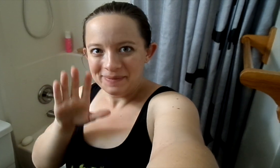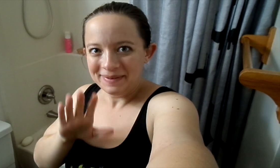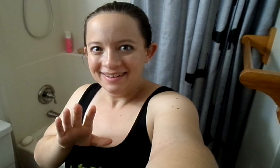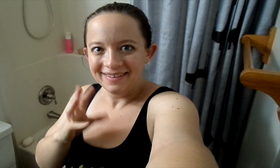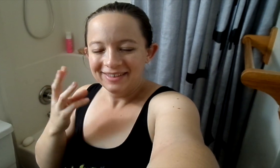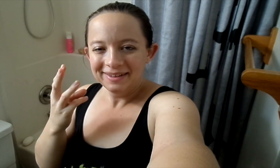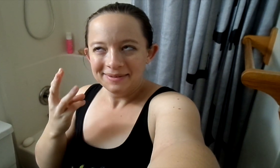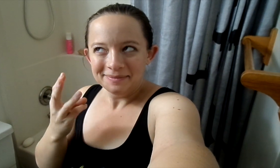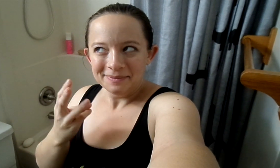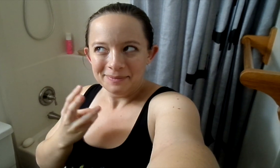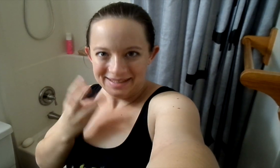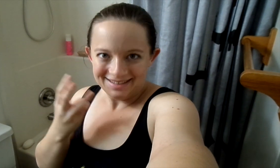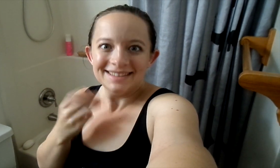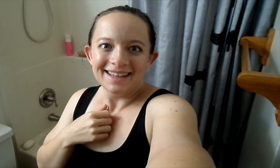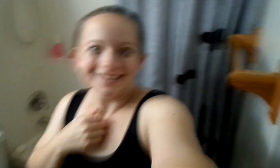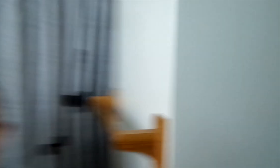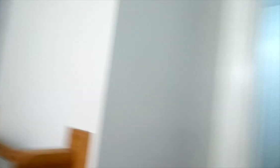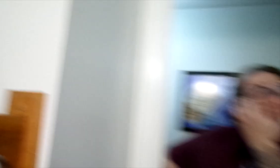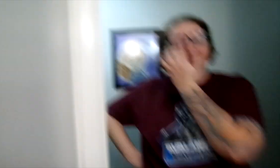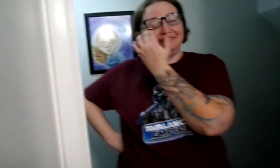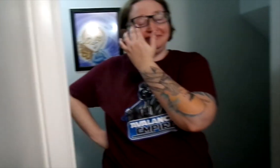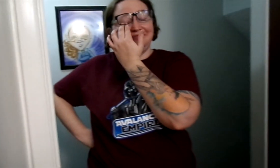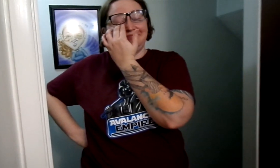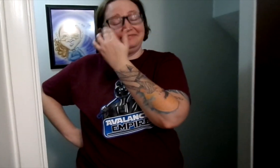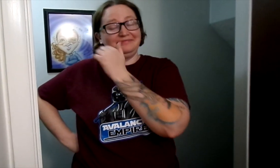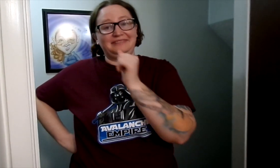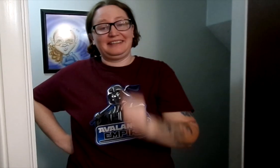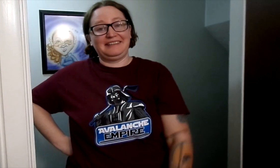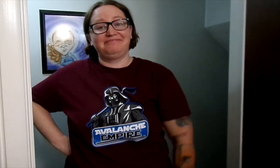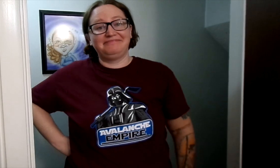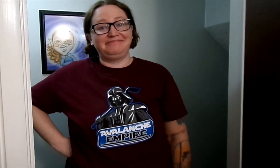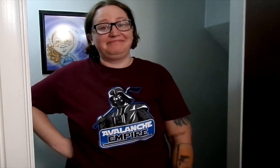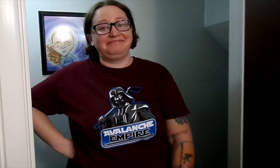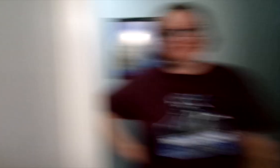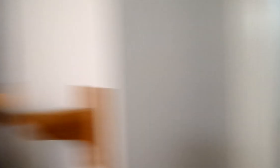So that was a wonderful Wednesday. [JE] Yeah